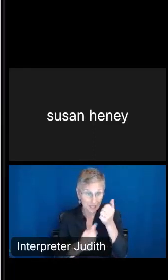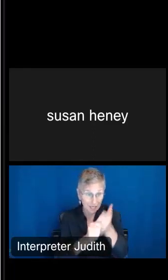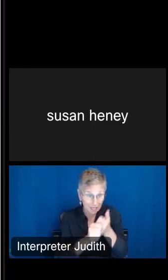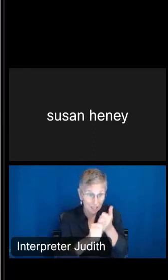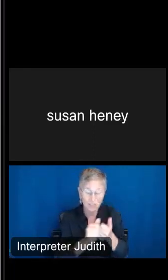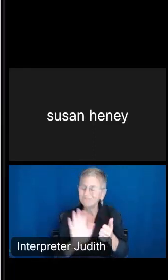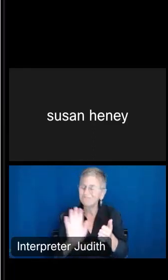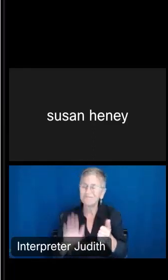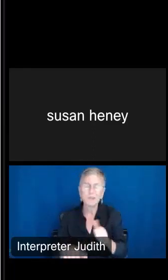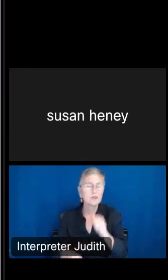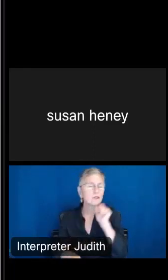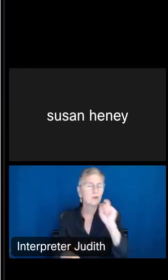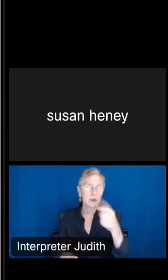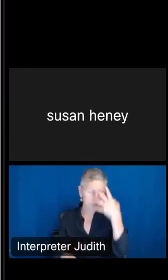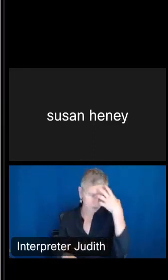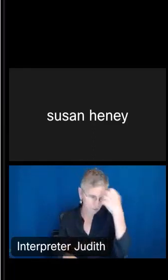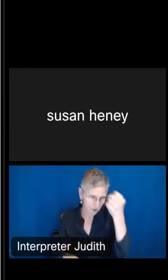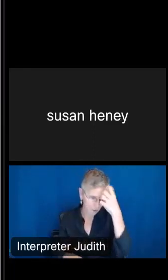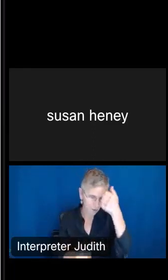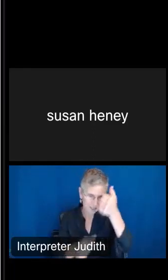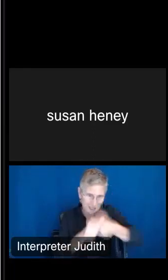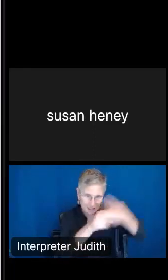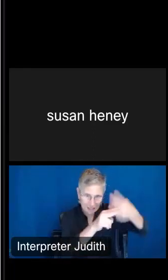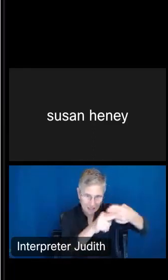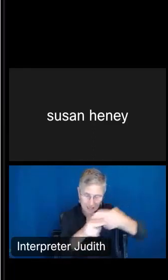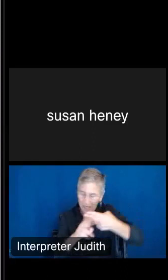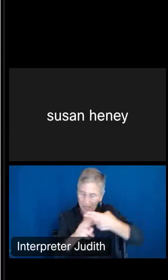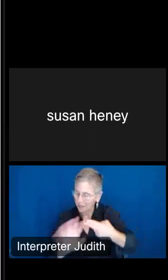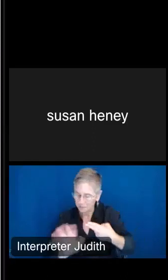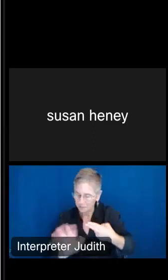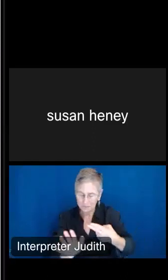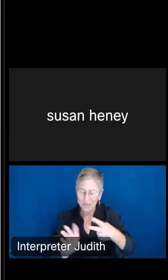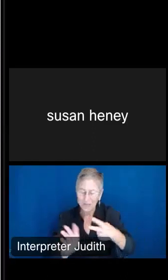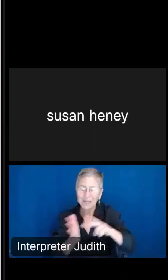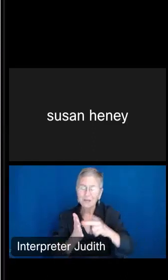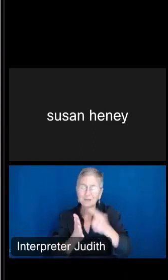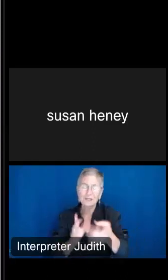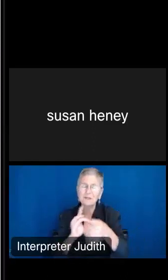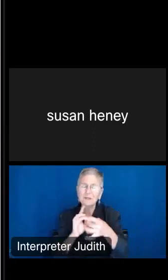have to memorize the names of the tables. That just means something to us. You can see